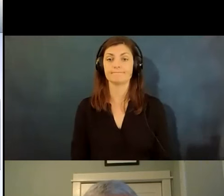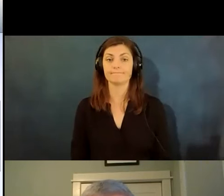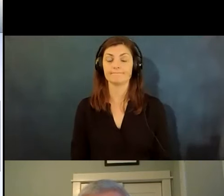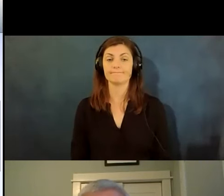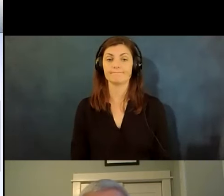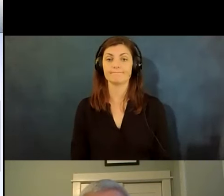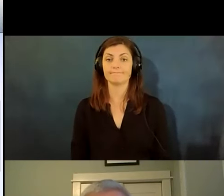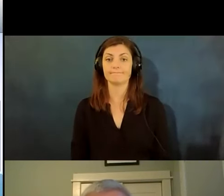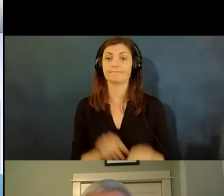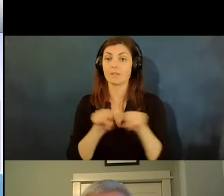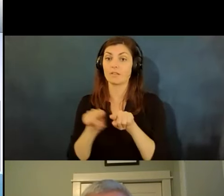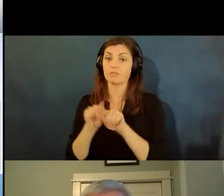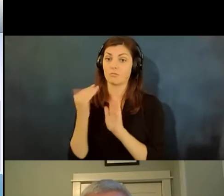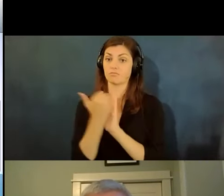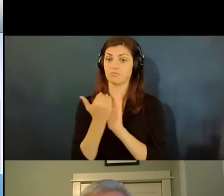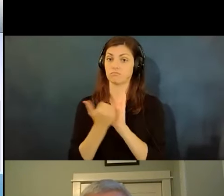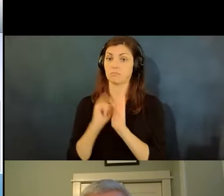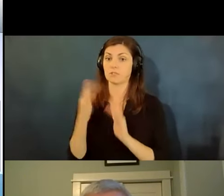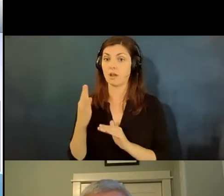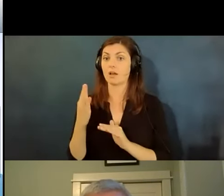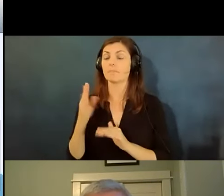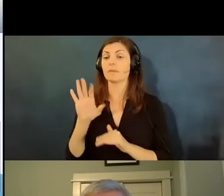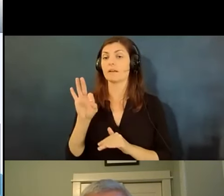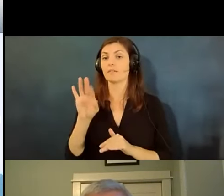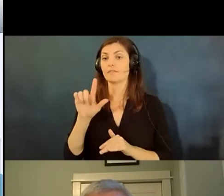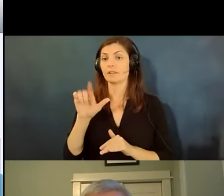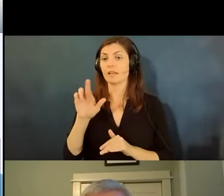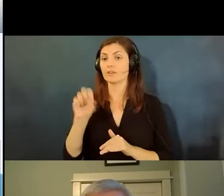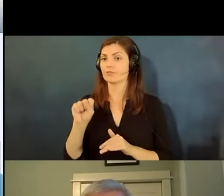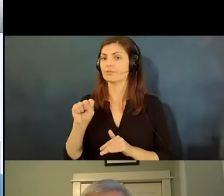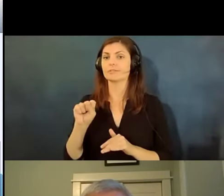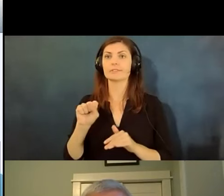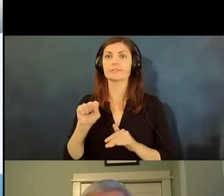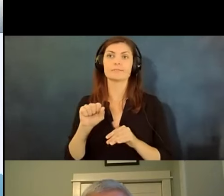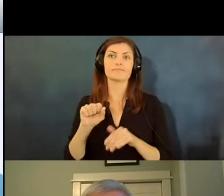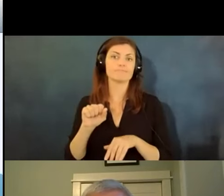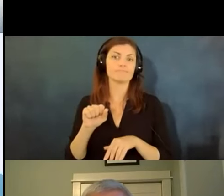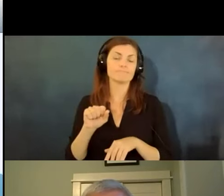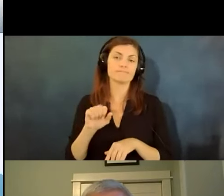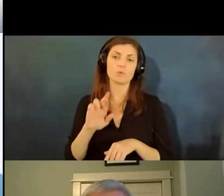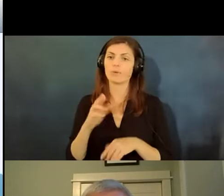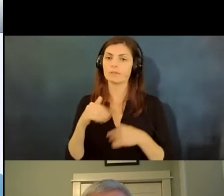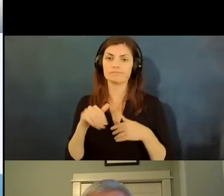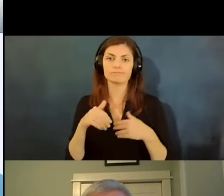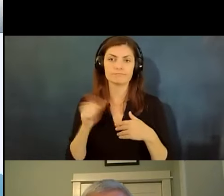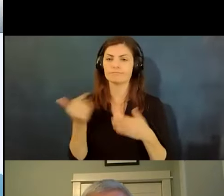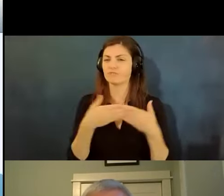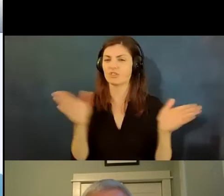we also list job flyers and then other general um employment resources especially for those